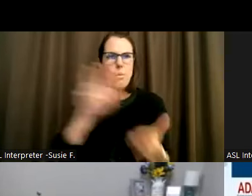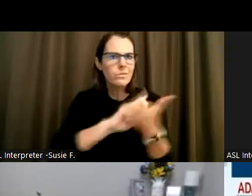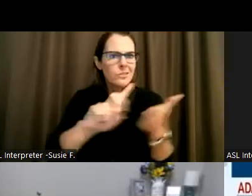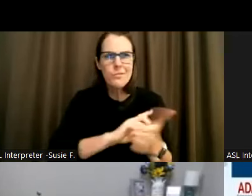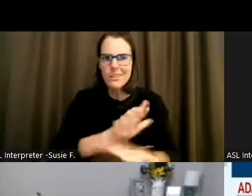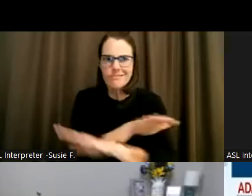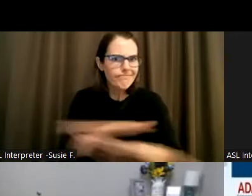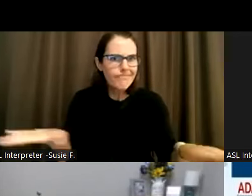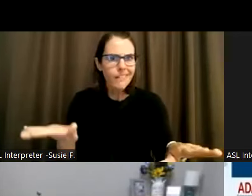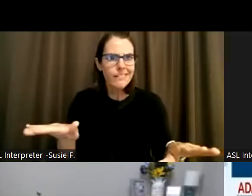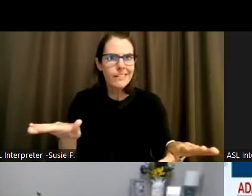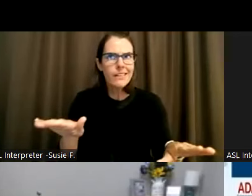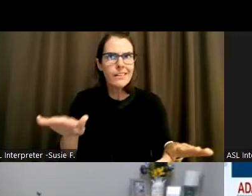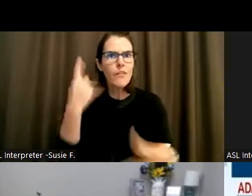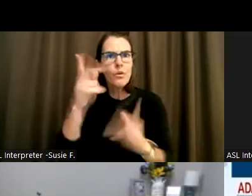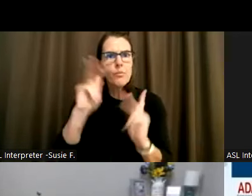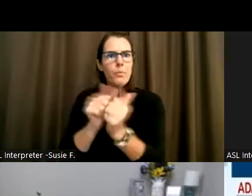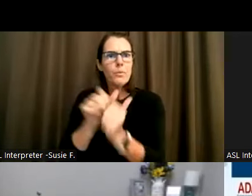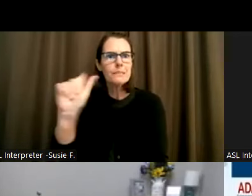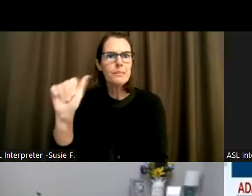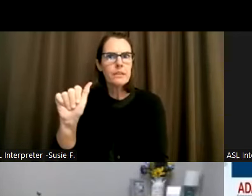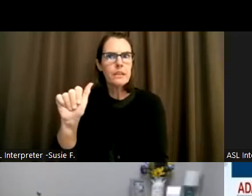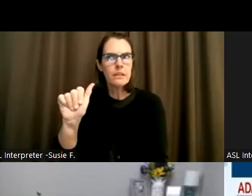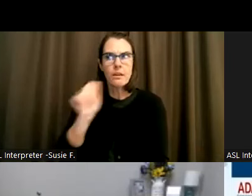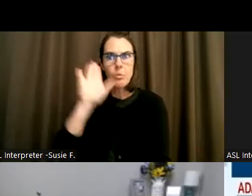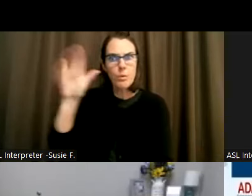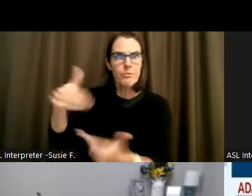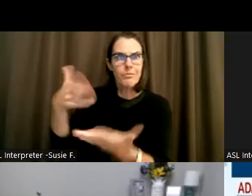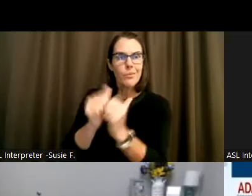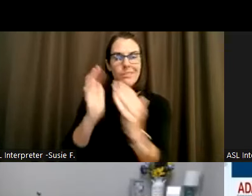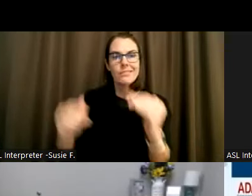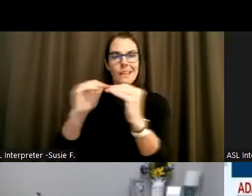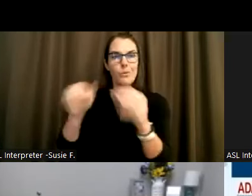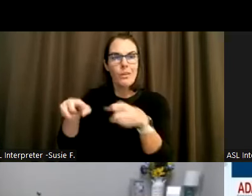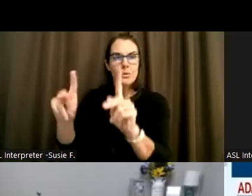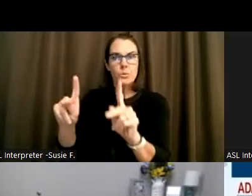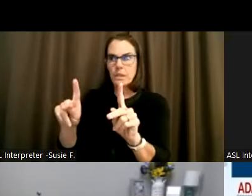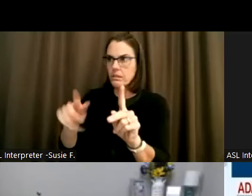people with disabilities that they will be given equal opportunities and that there